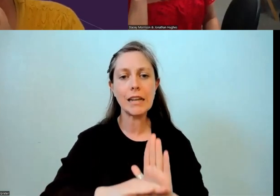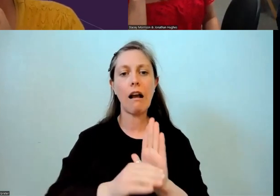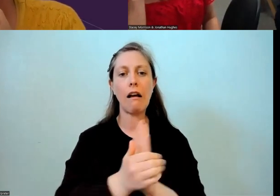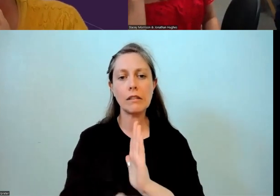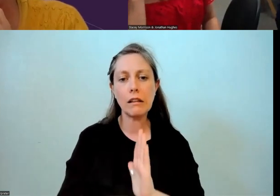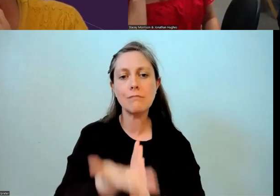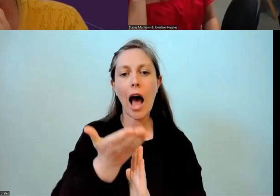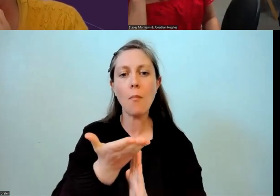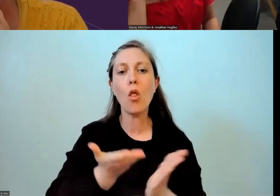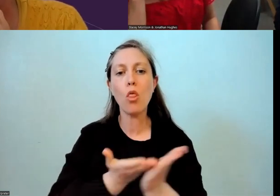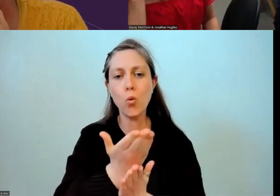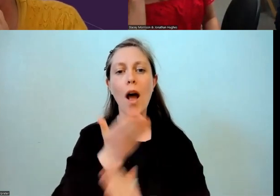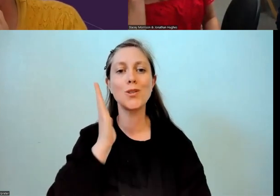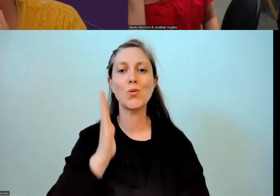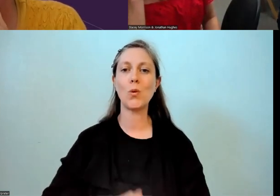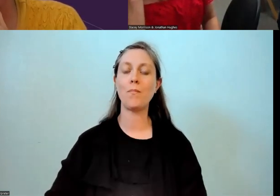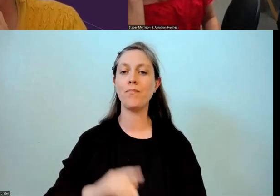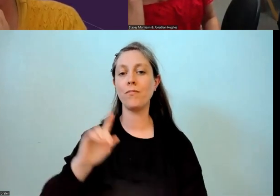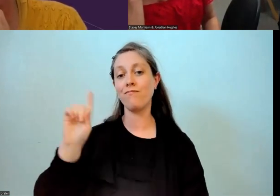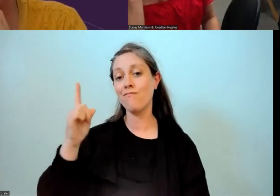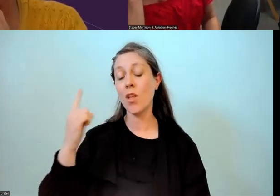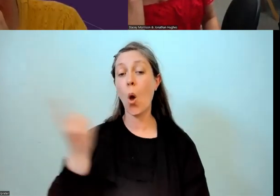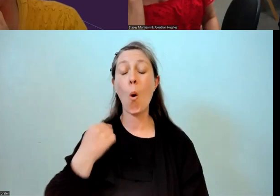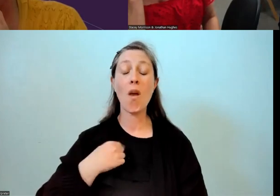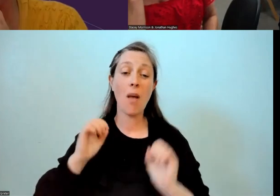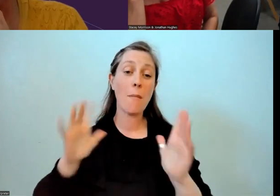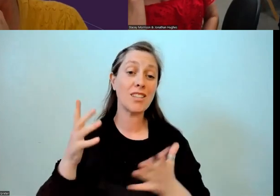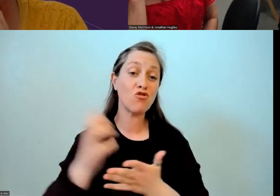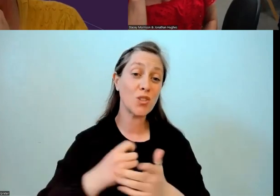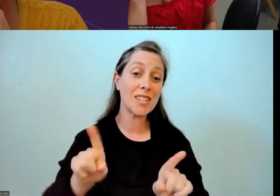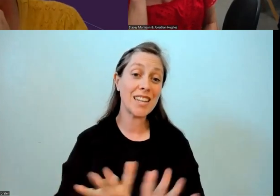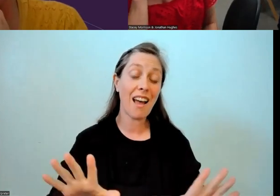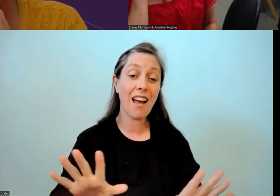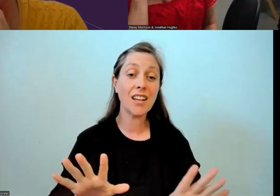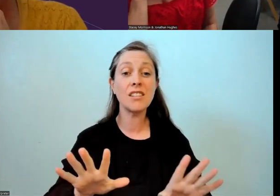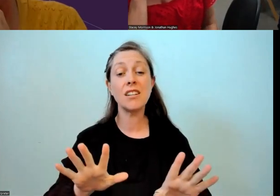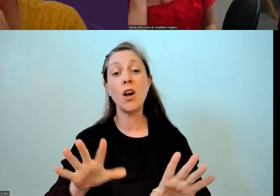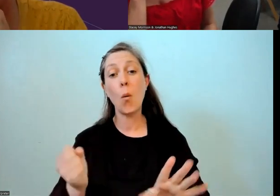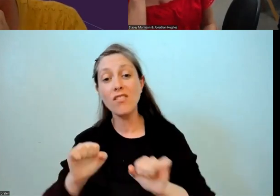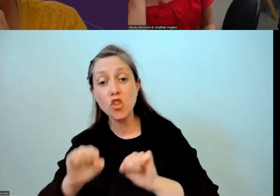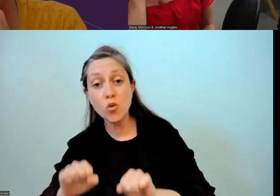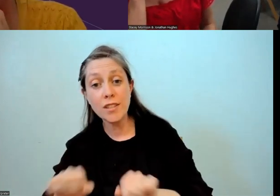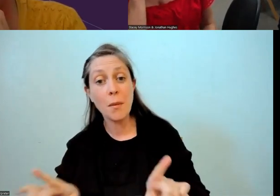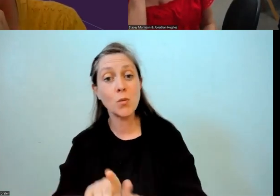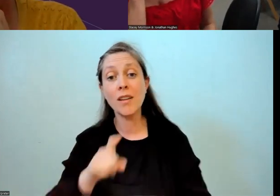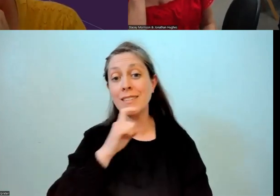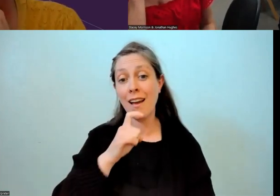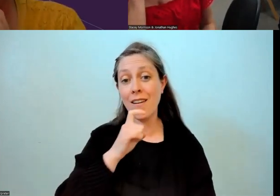Yeah, amazing resources obviously here. Obviously for our students, but also for our staff. Obviously it's embedded in what we do